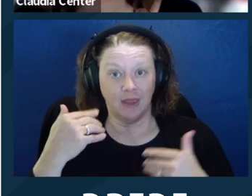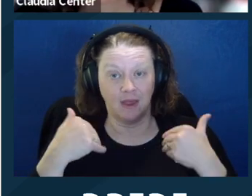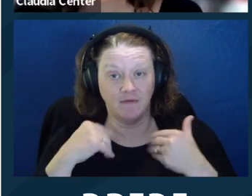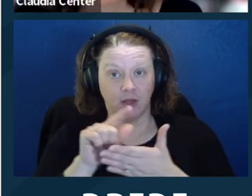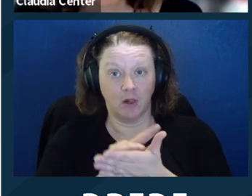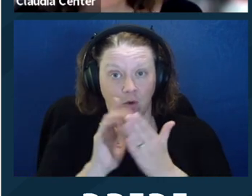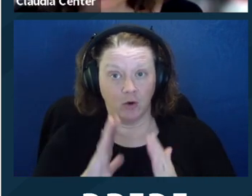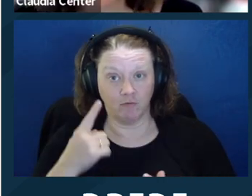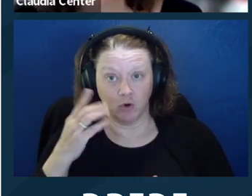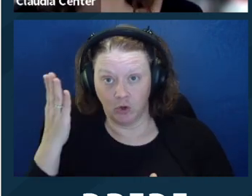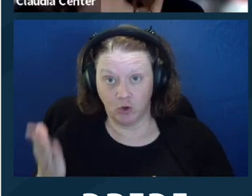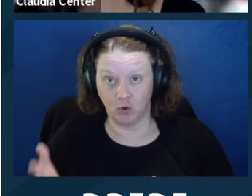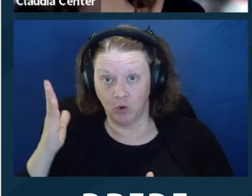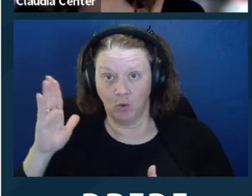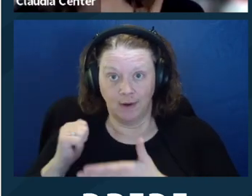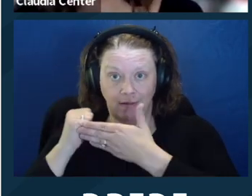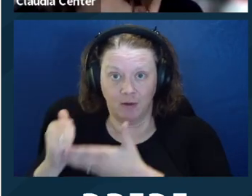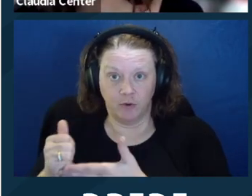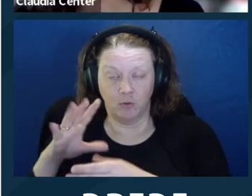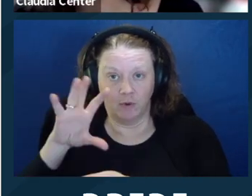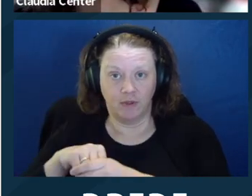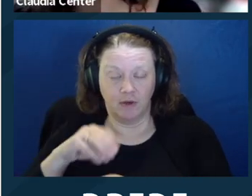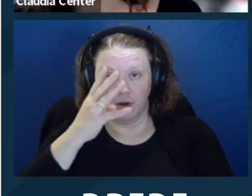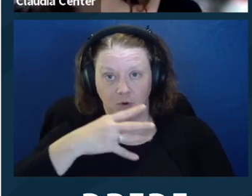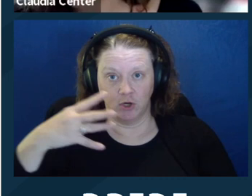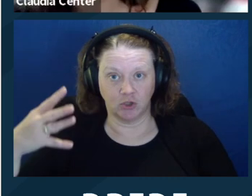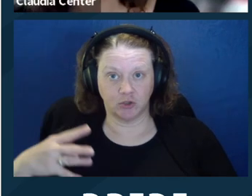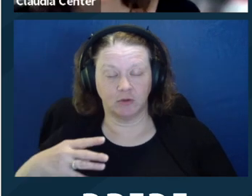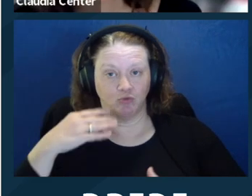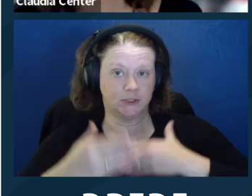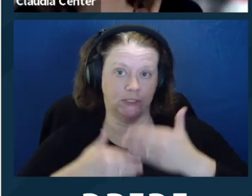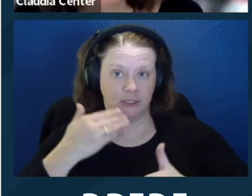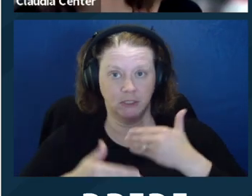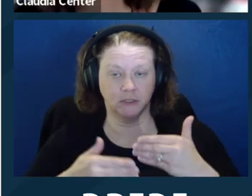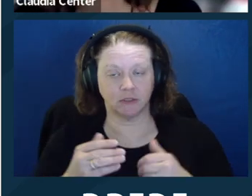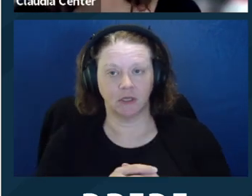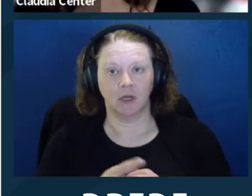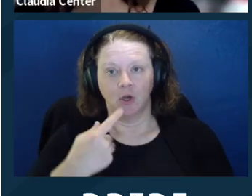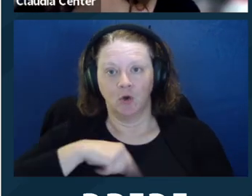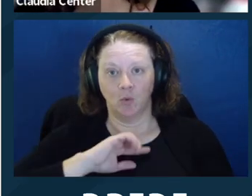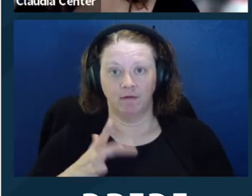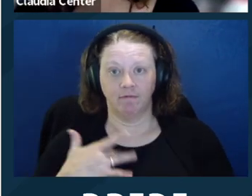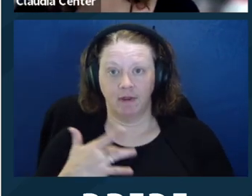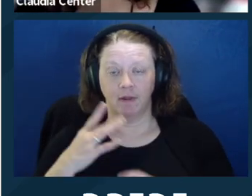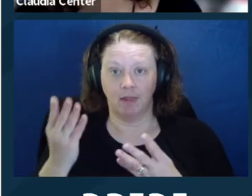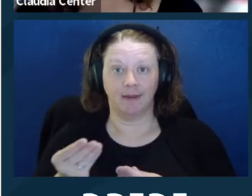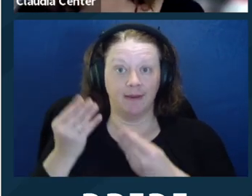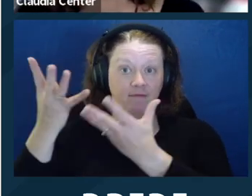in immigration court, and we think having a lawyer for you would help you in immigration